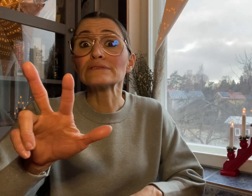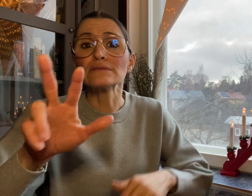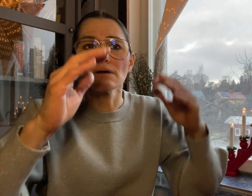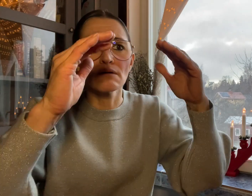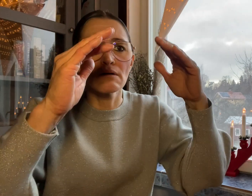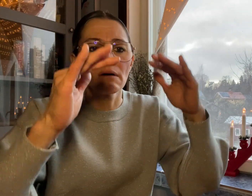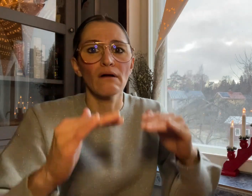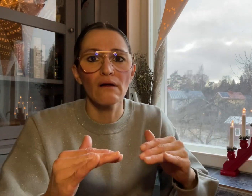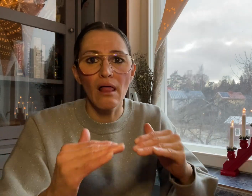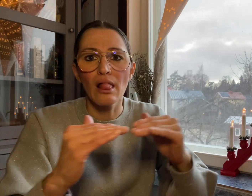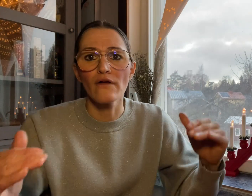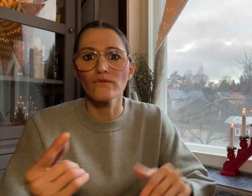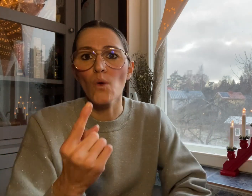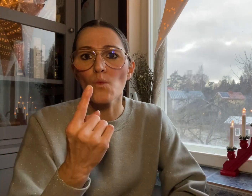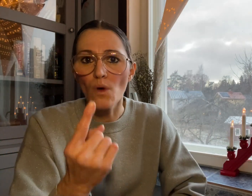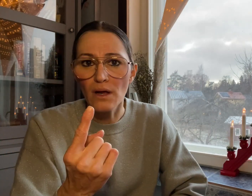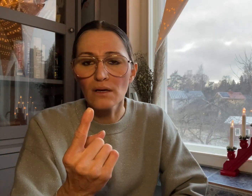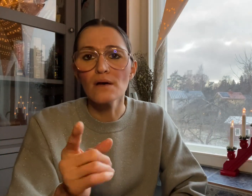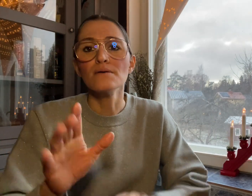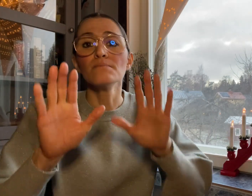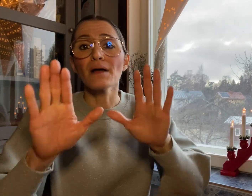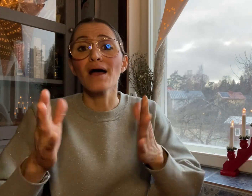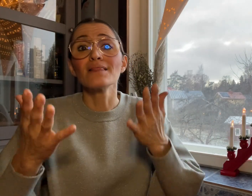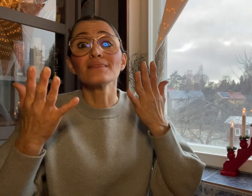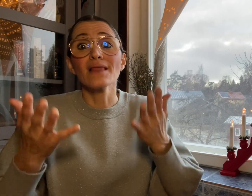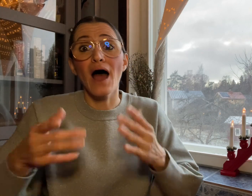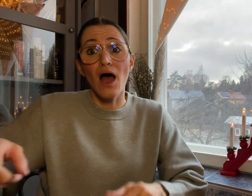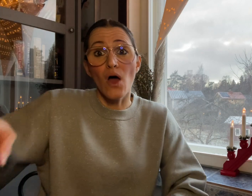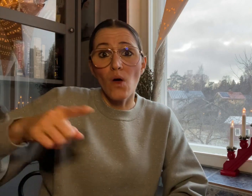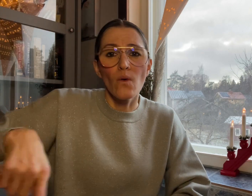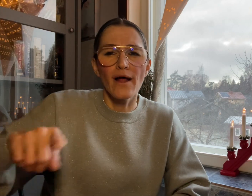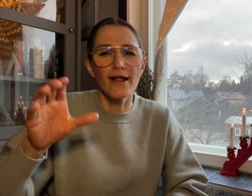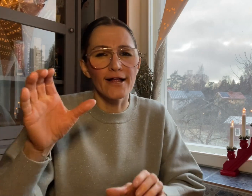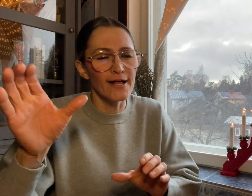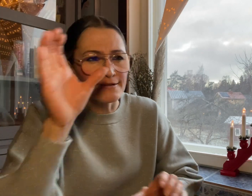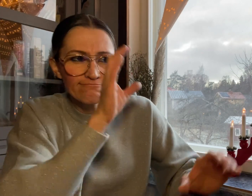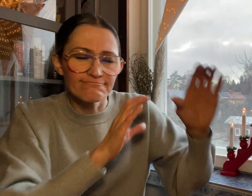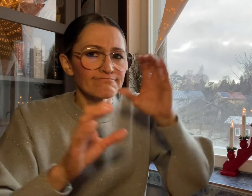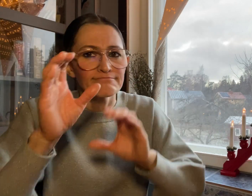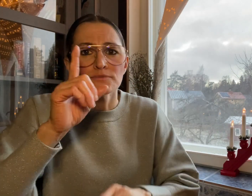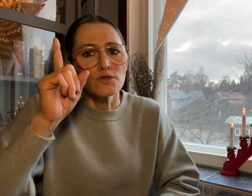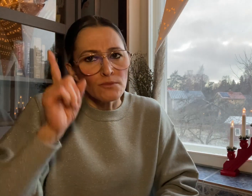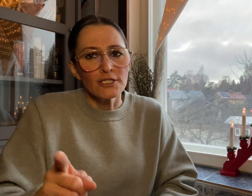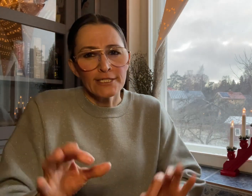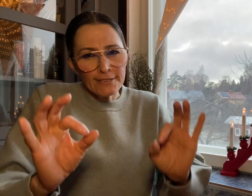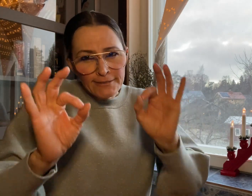They are now looking to find a suitable and